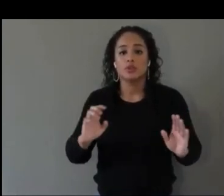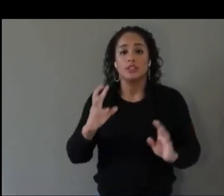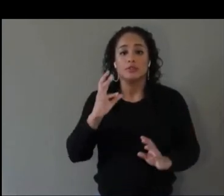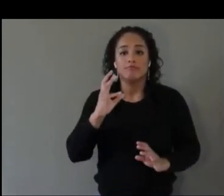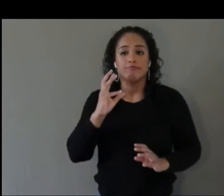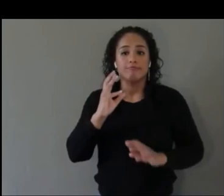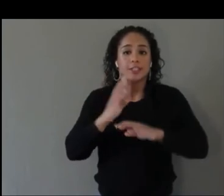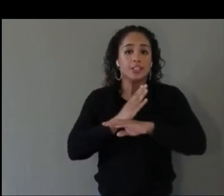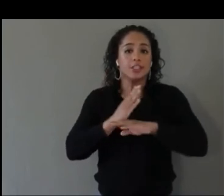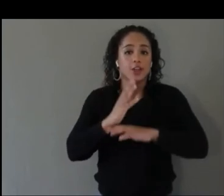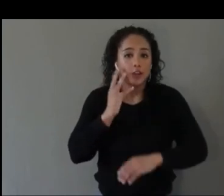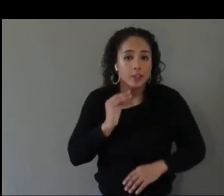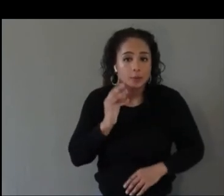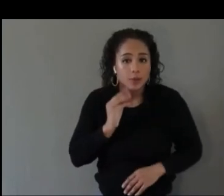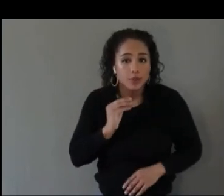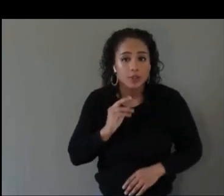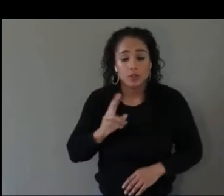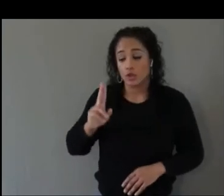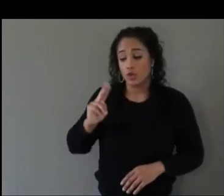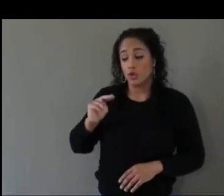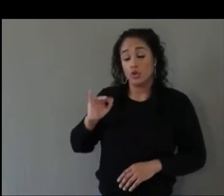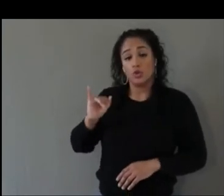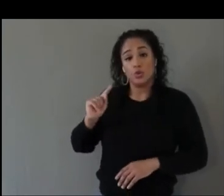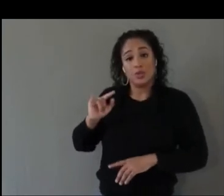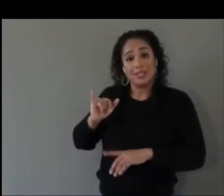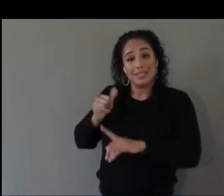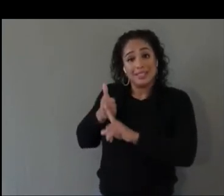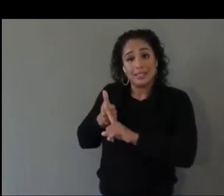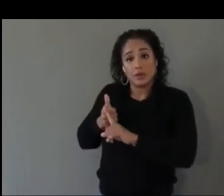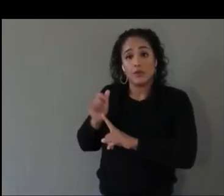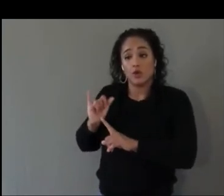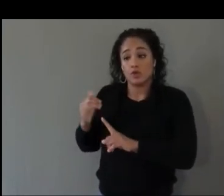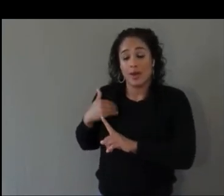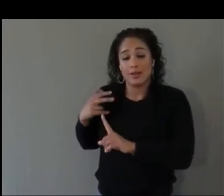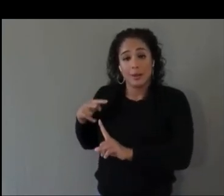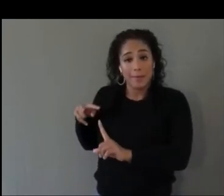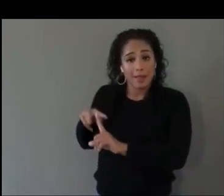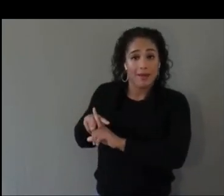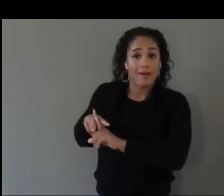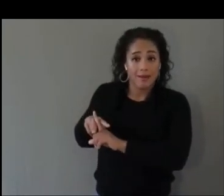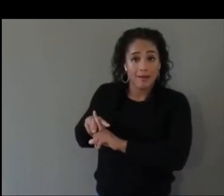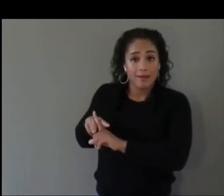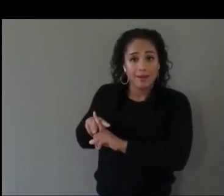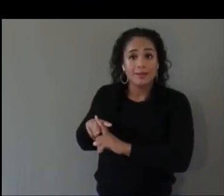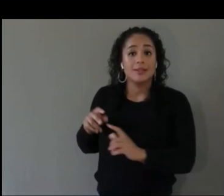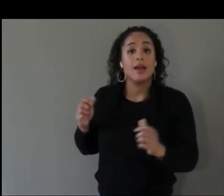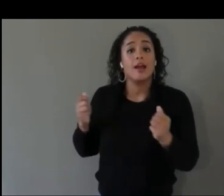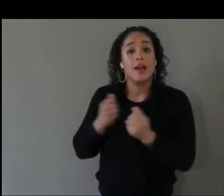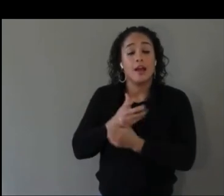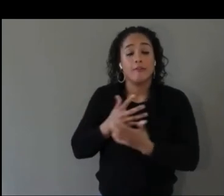Unity itself has plug-ins. Everything at the moment which is focused on accessibility are plug-ins.